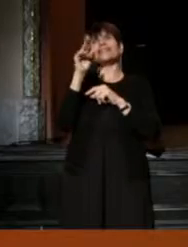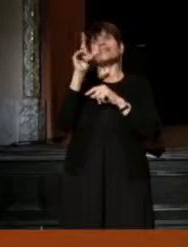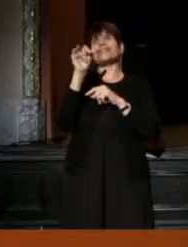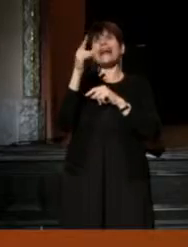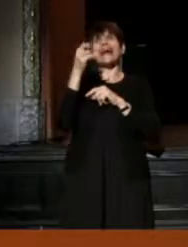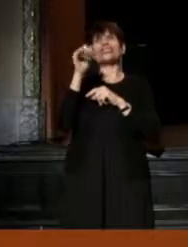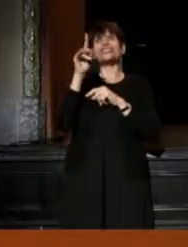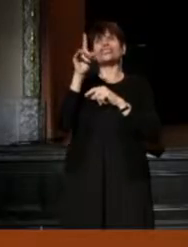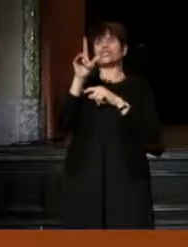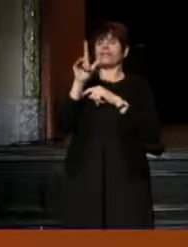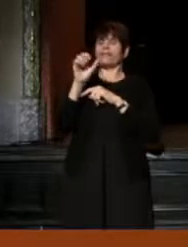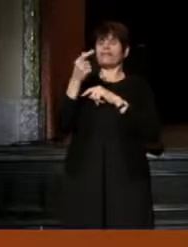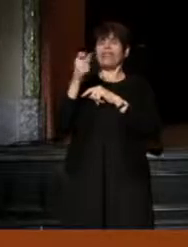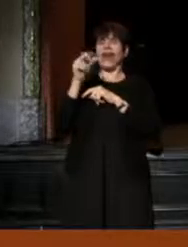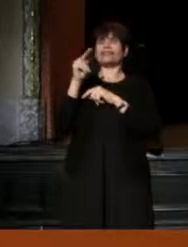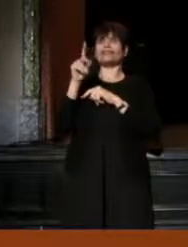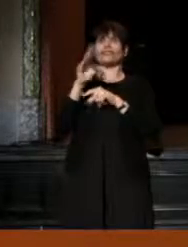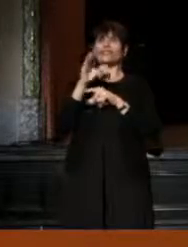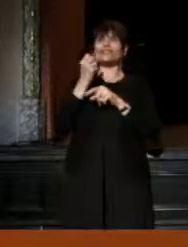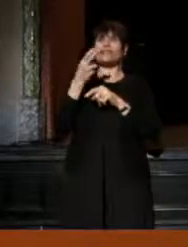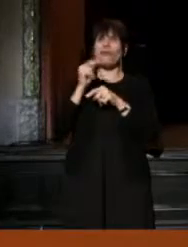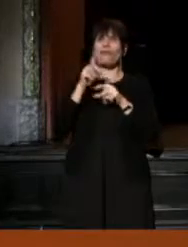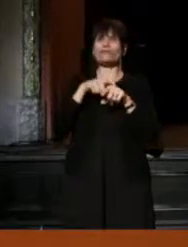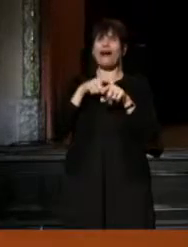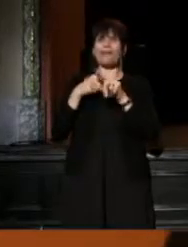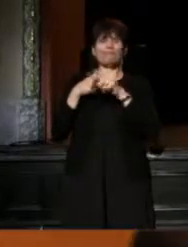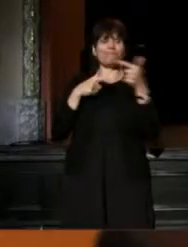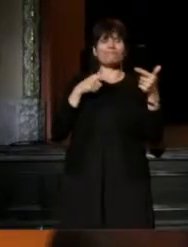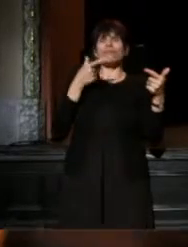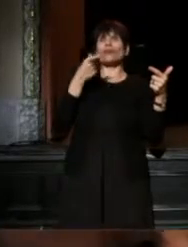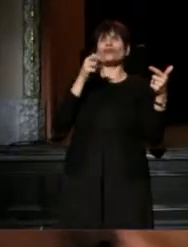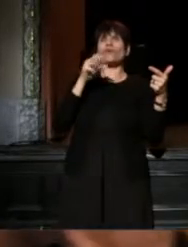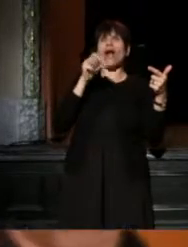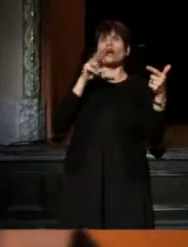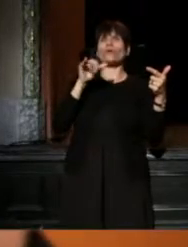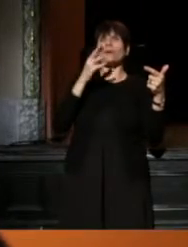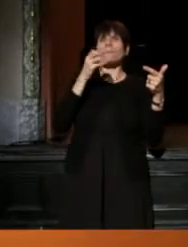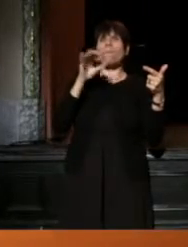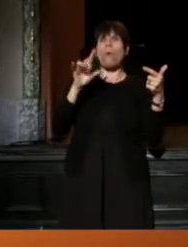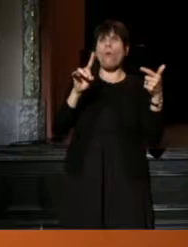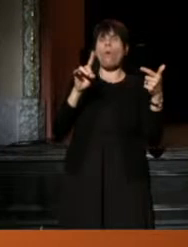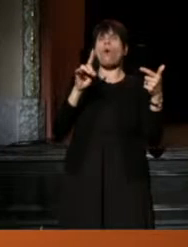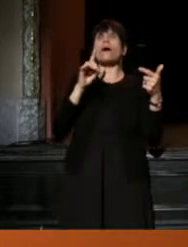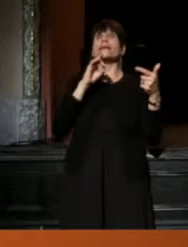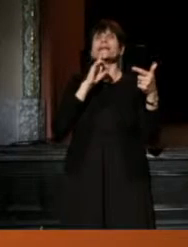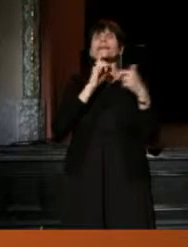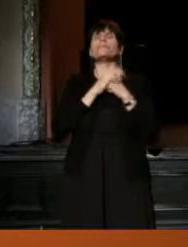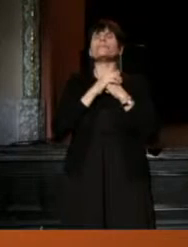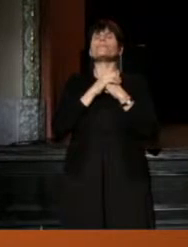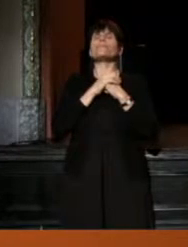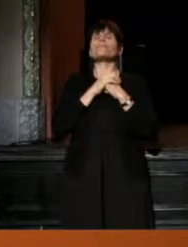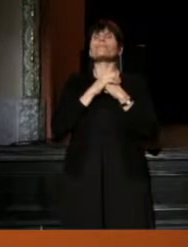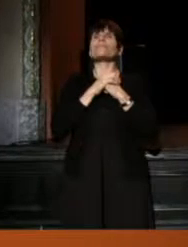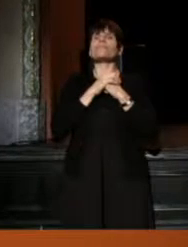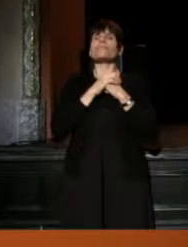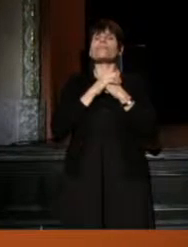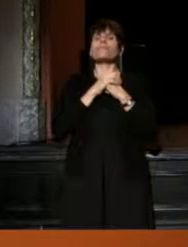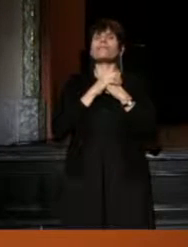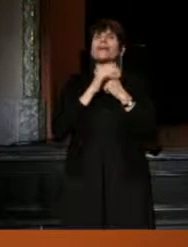Beside him, is Gregory Boyd, a representative of the same generation, who's been celebrating his 25th anniversary